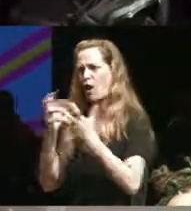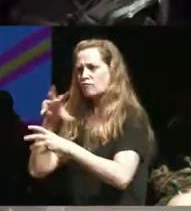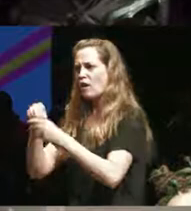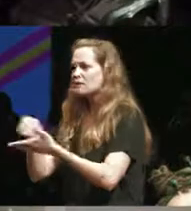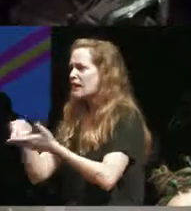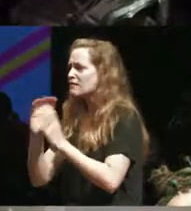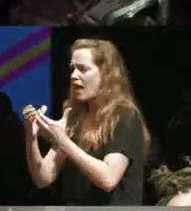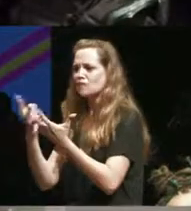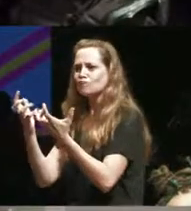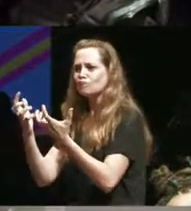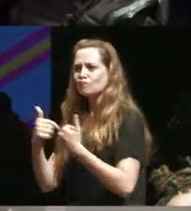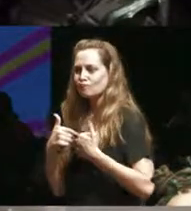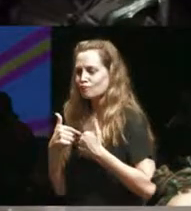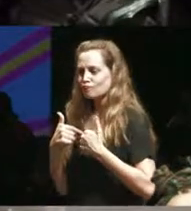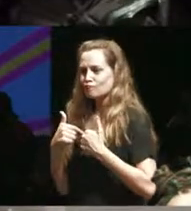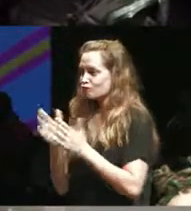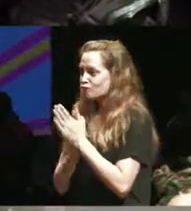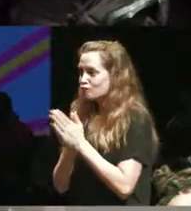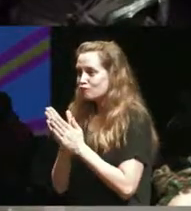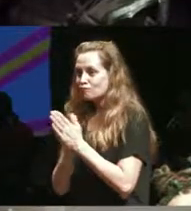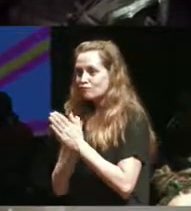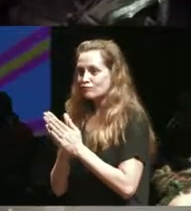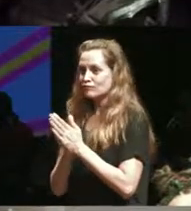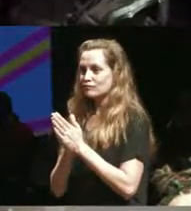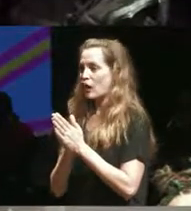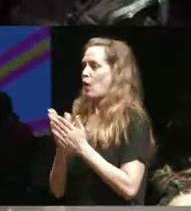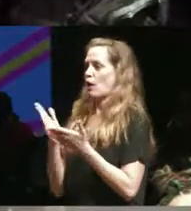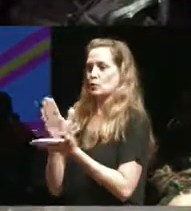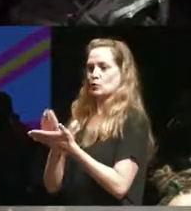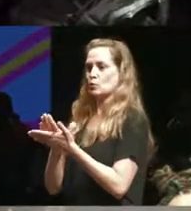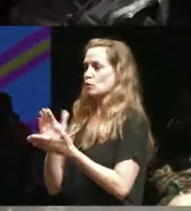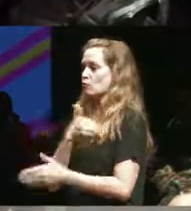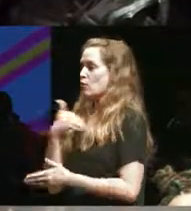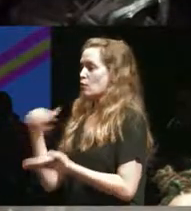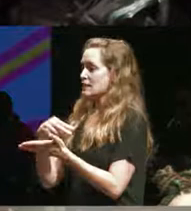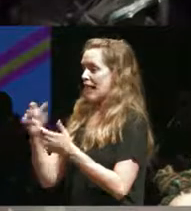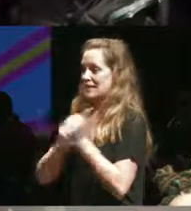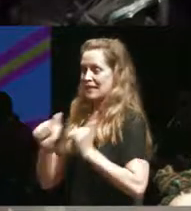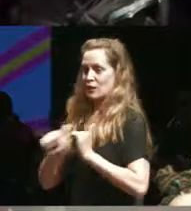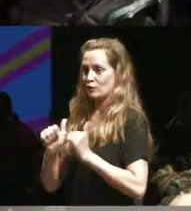I really wanted to be at school trying to dance theatre personal of that and